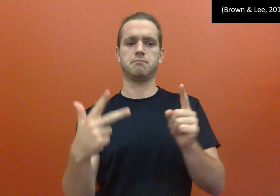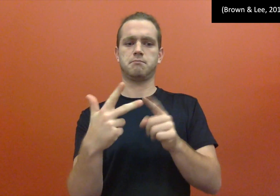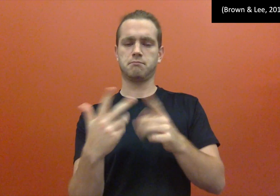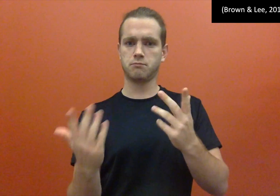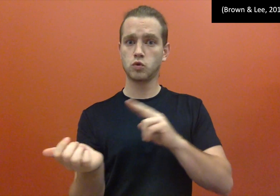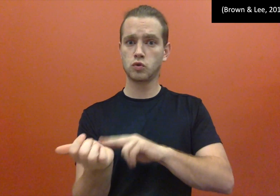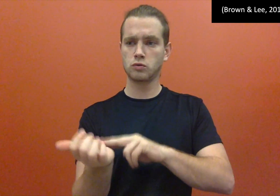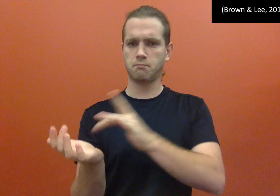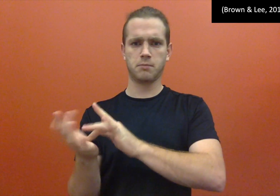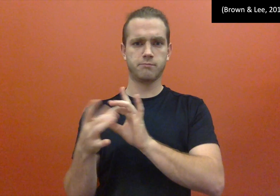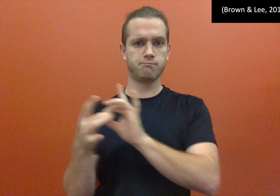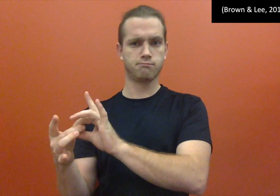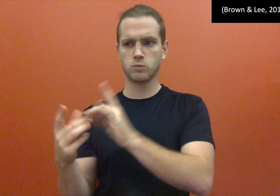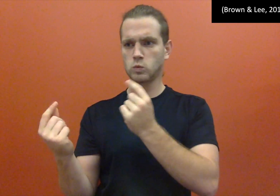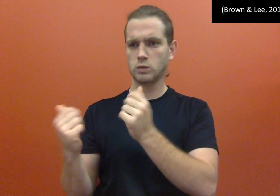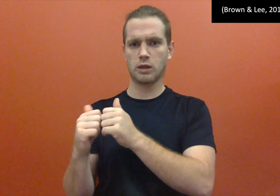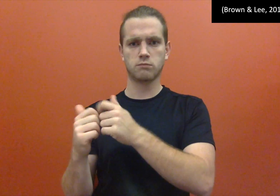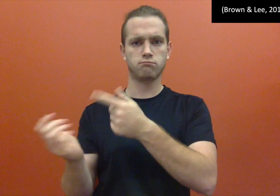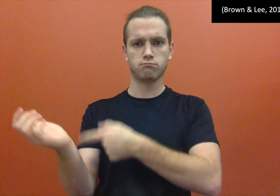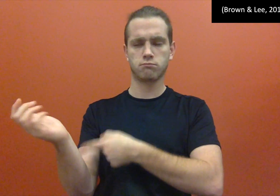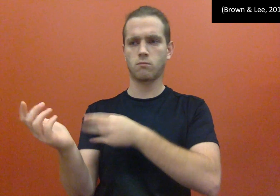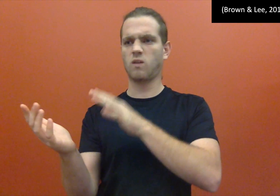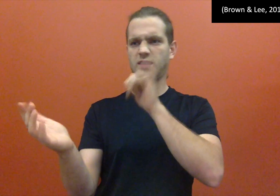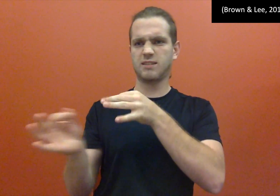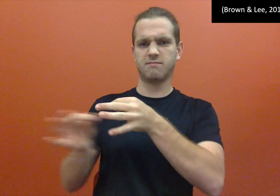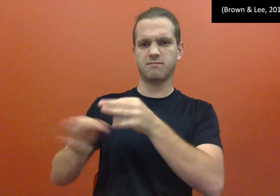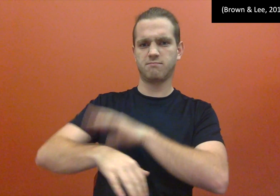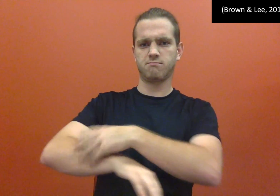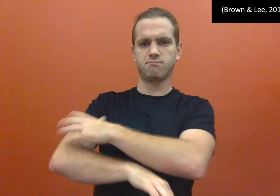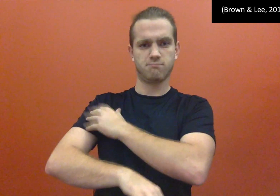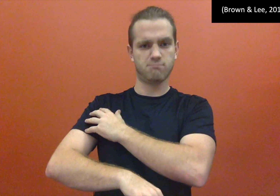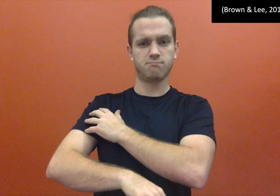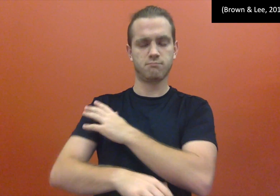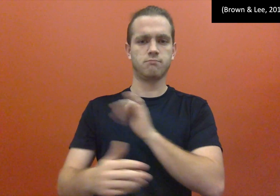or for the nurses to describe in medical related words and you can also describe which body parts.